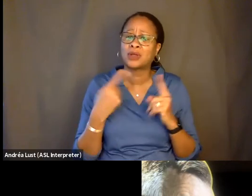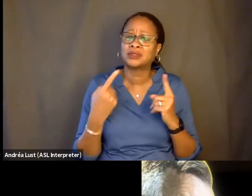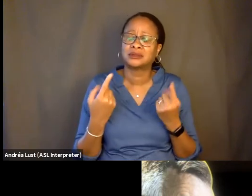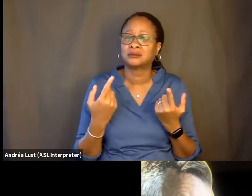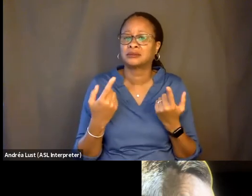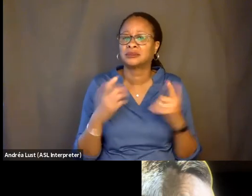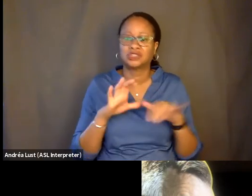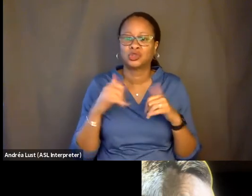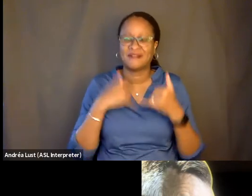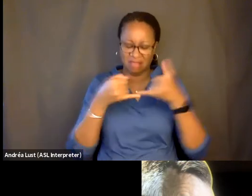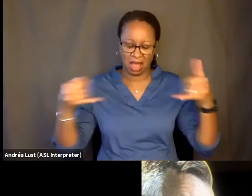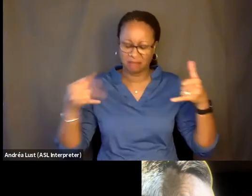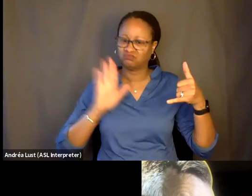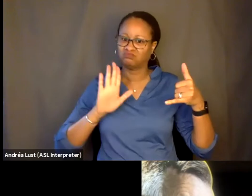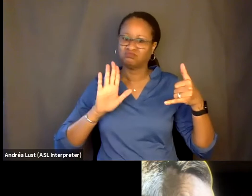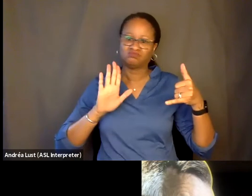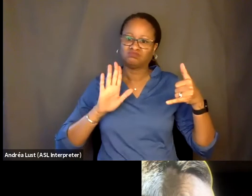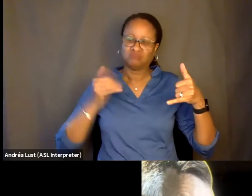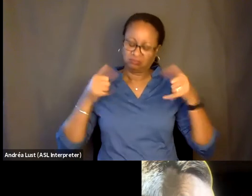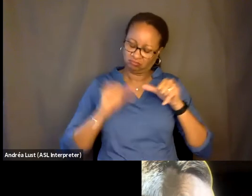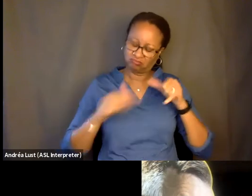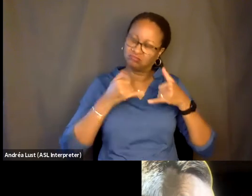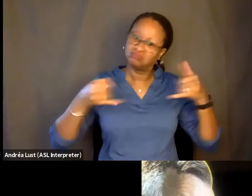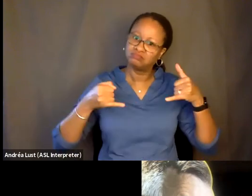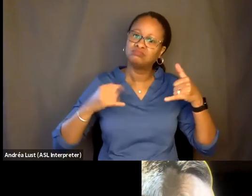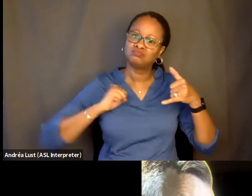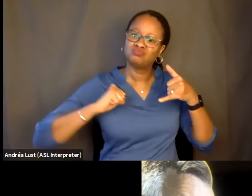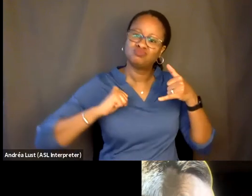you didn't want to cross? Well, I mean, I believe those lines